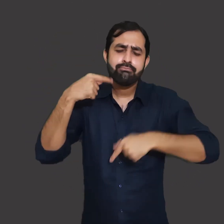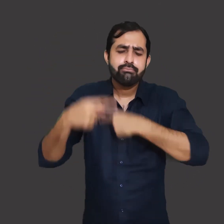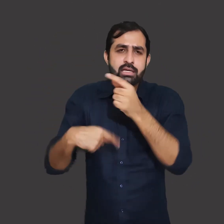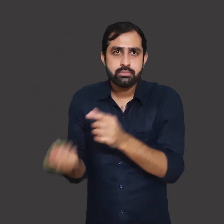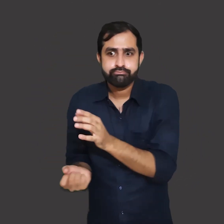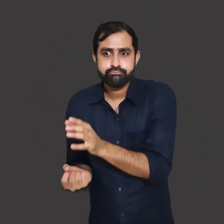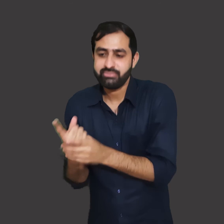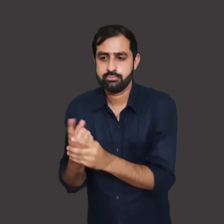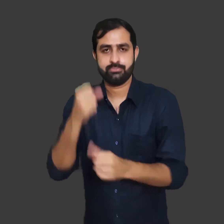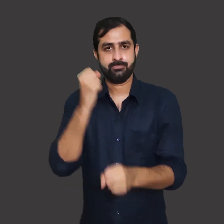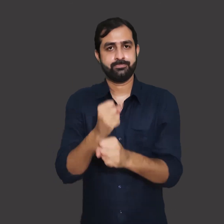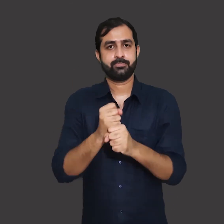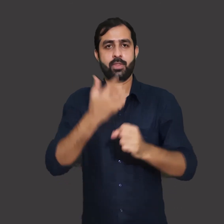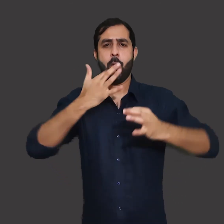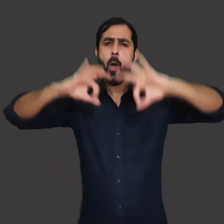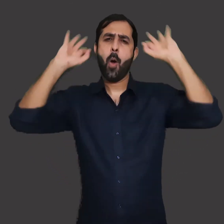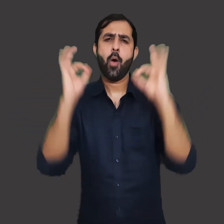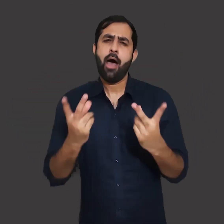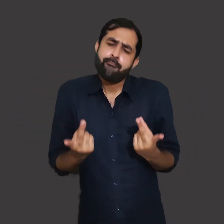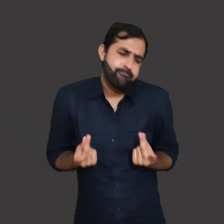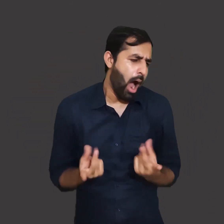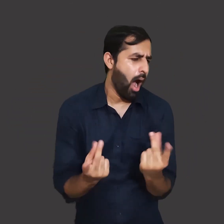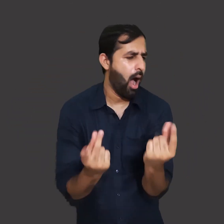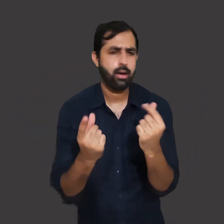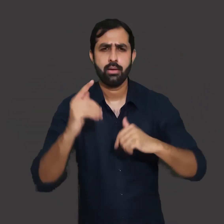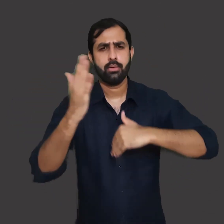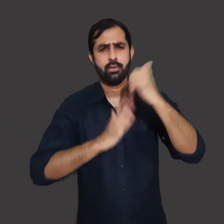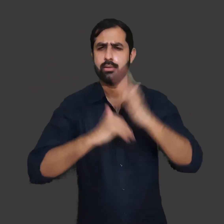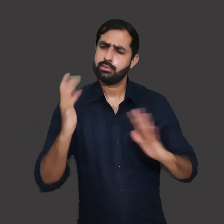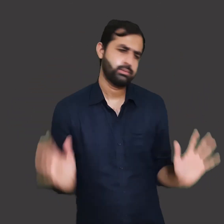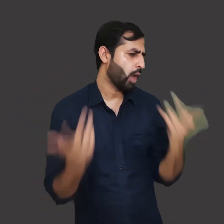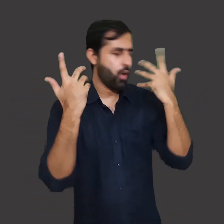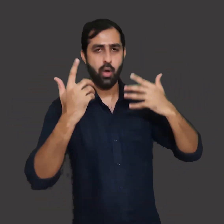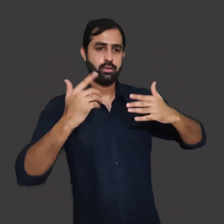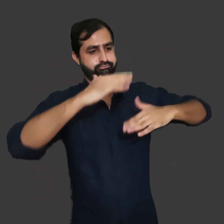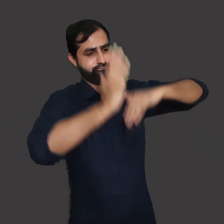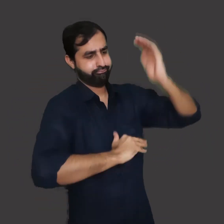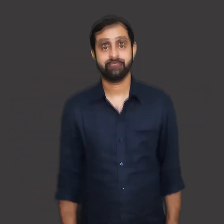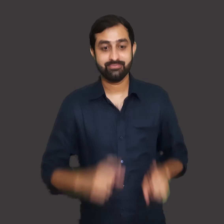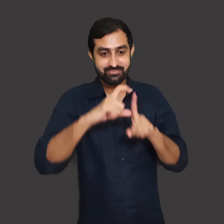Earlier when they were no dams the situation was normal. Over time, the situation changed